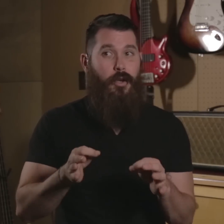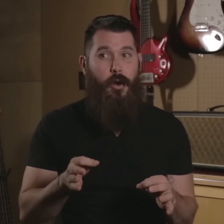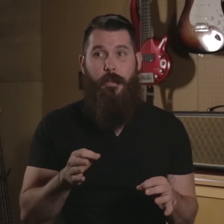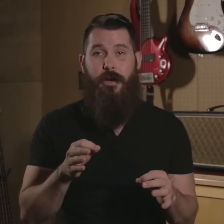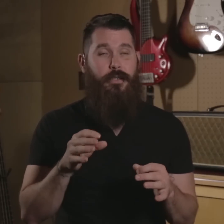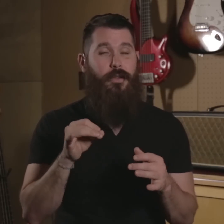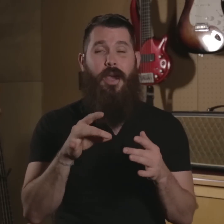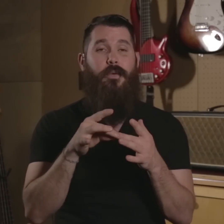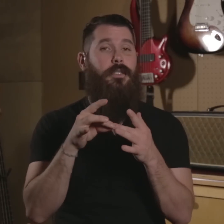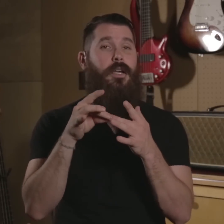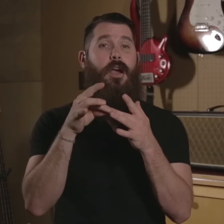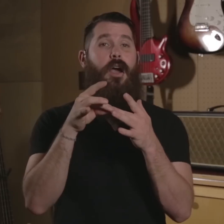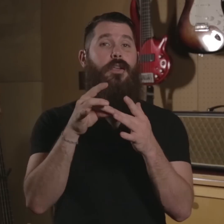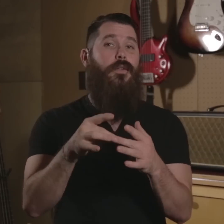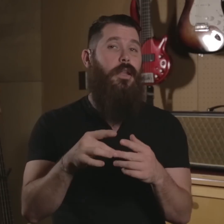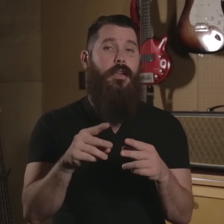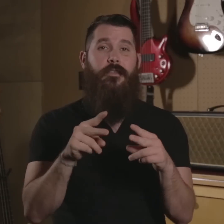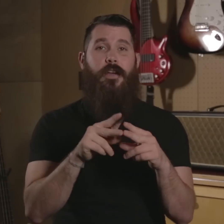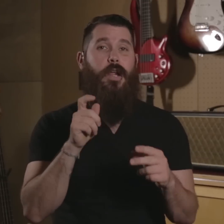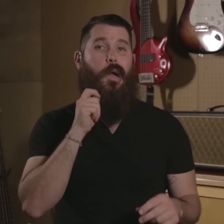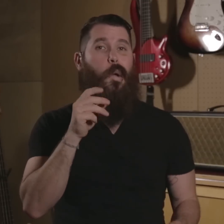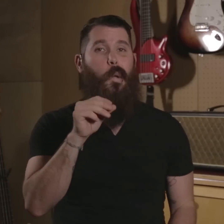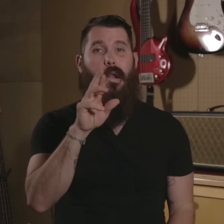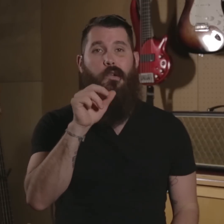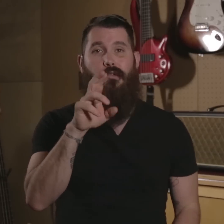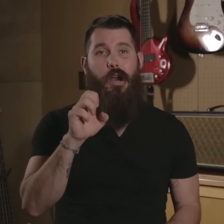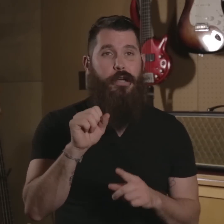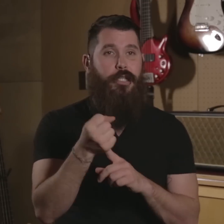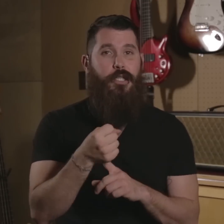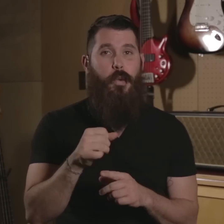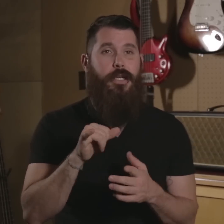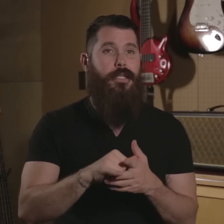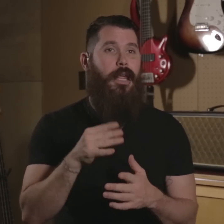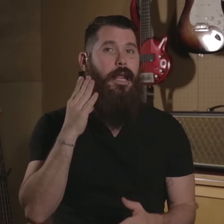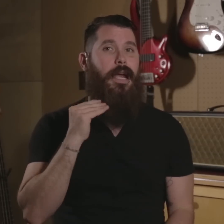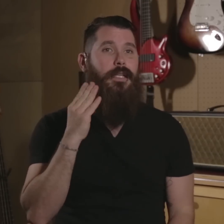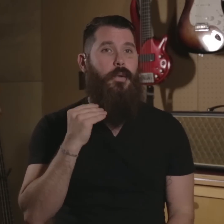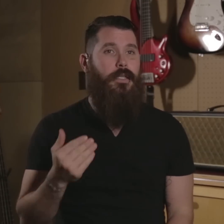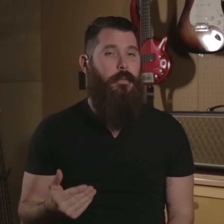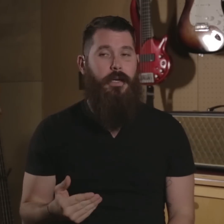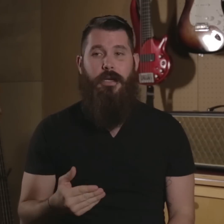interpreter so that was unique very cool and rare situation that I got to experience.